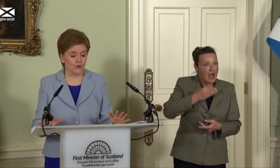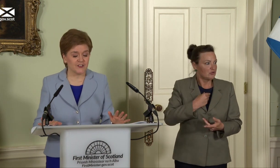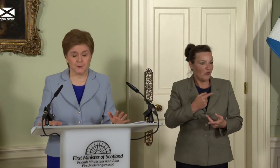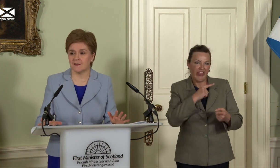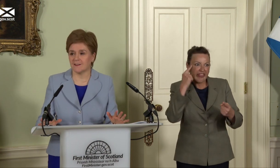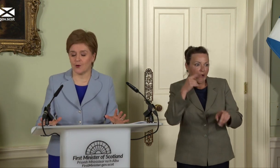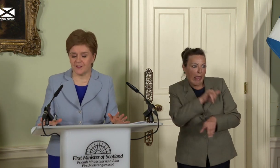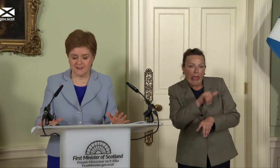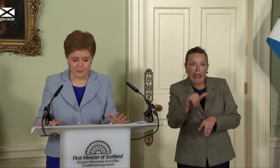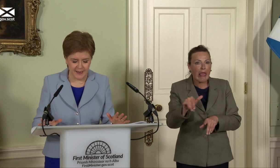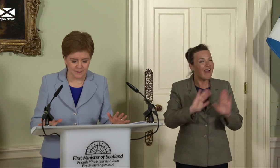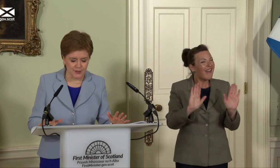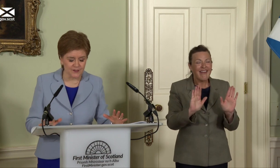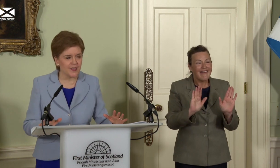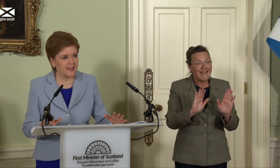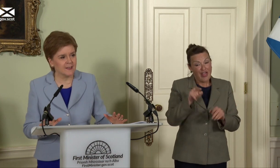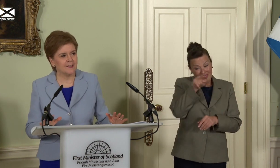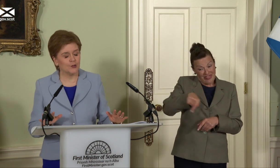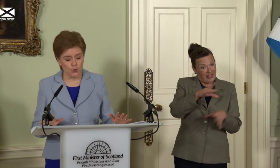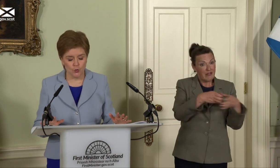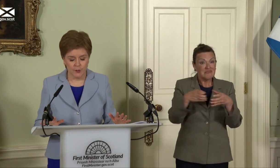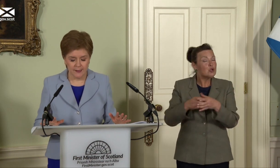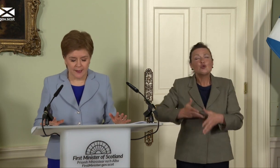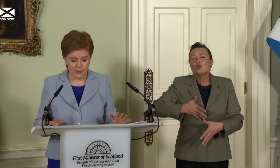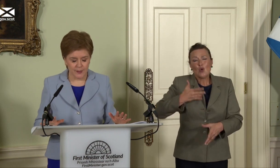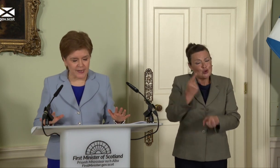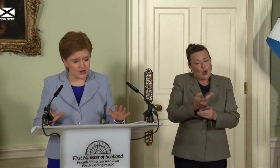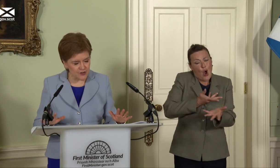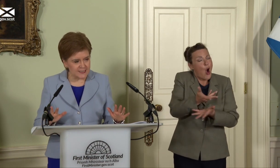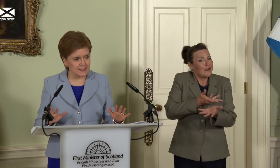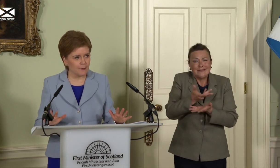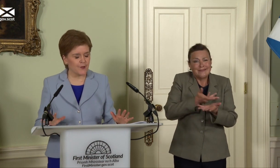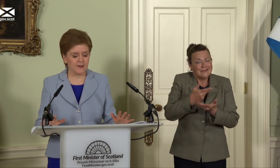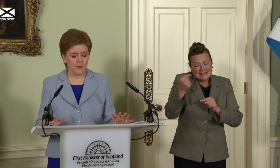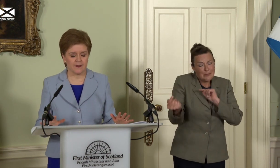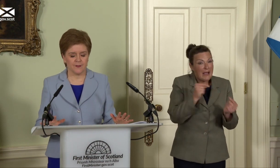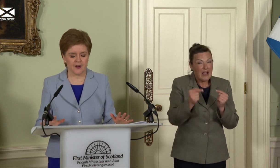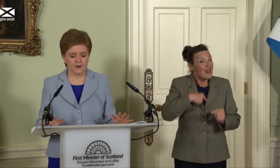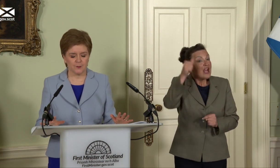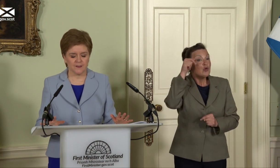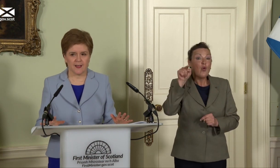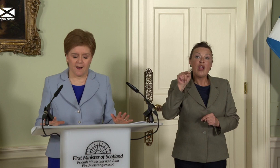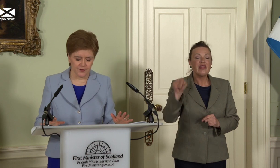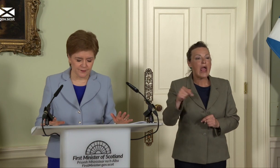the substance of this debate, because they know how increasingly threadbare their arguments are.